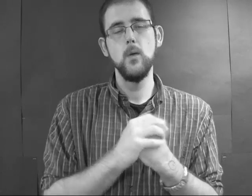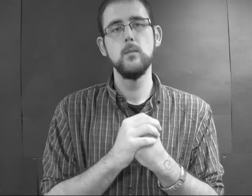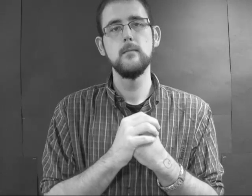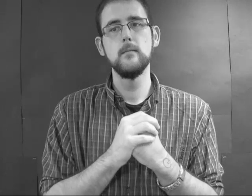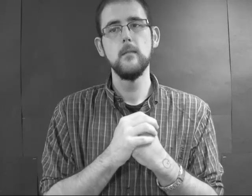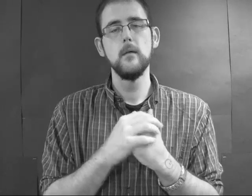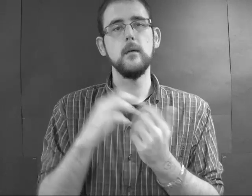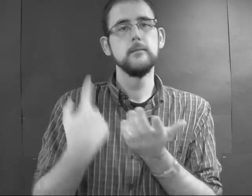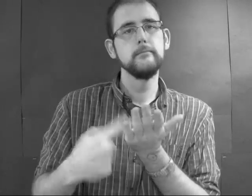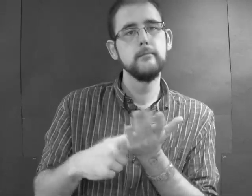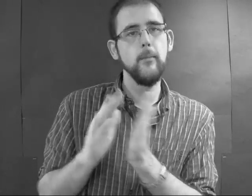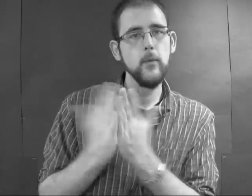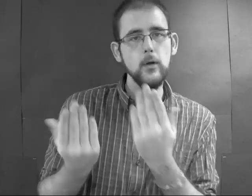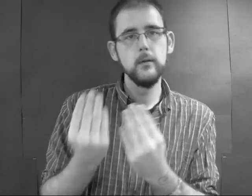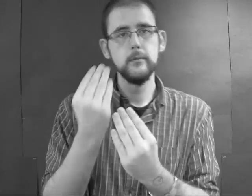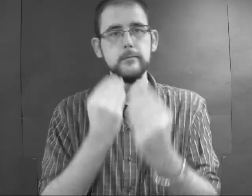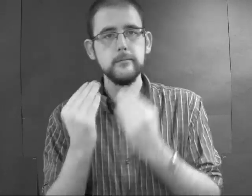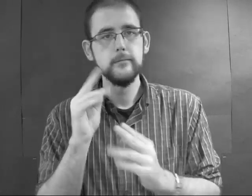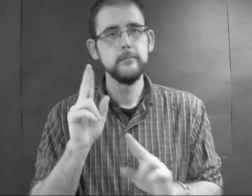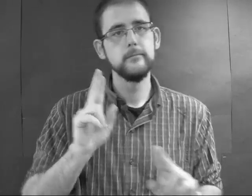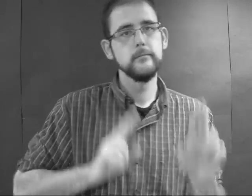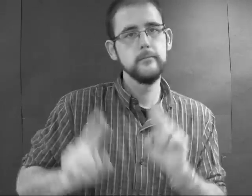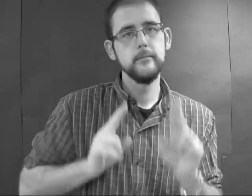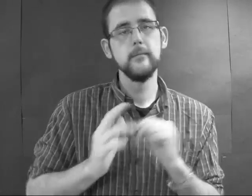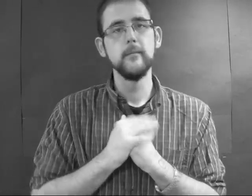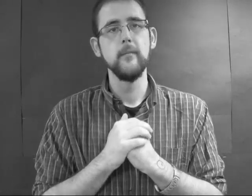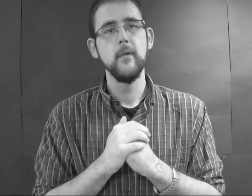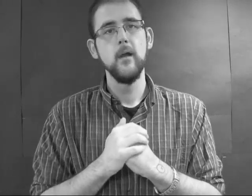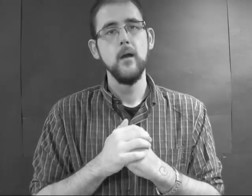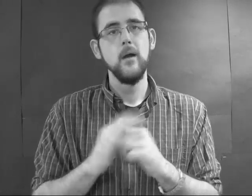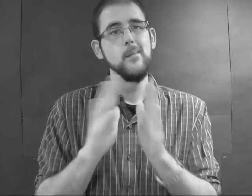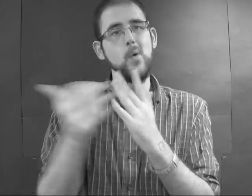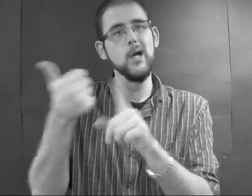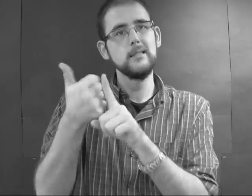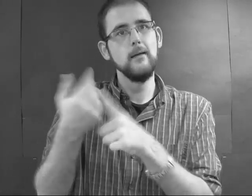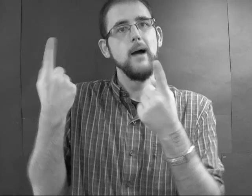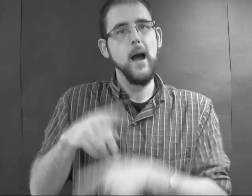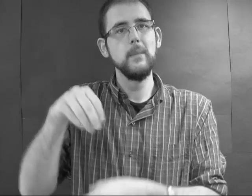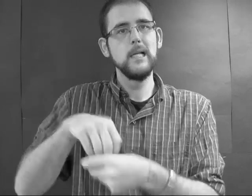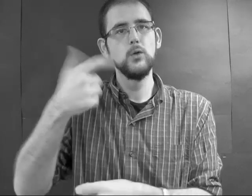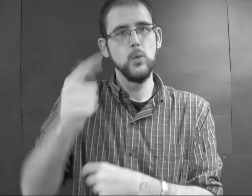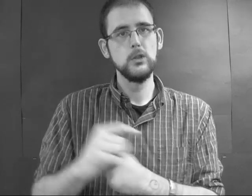to eat and talk about books. Now, the book itself is set in Georgetown, and